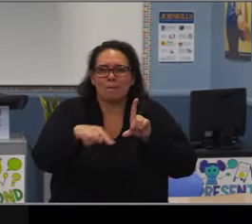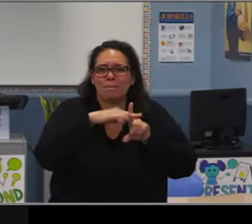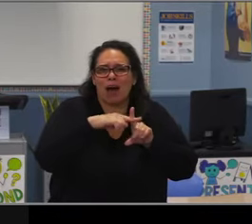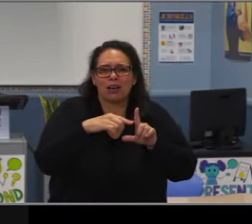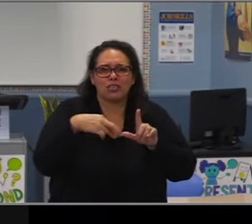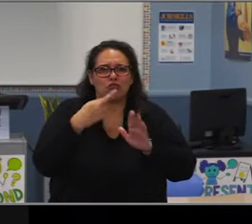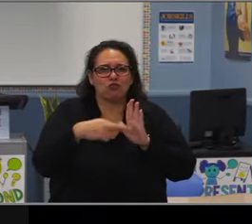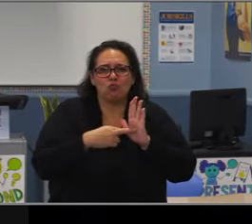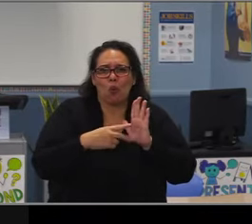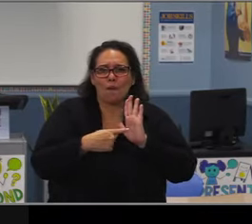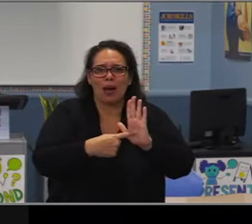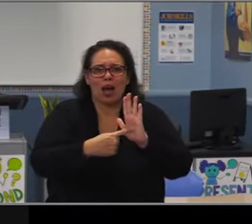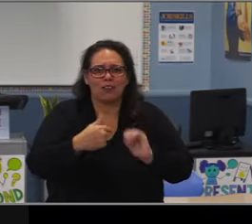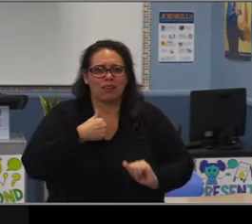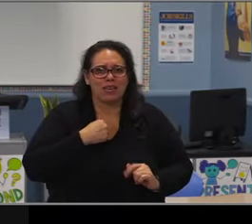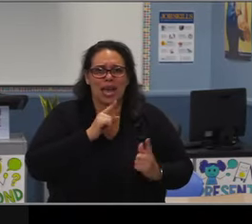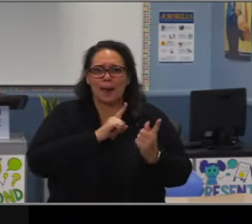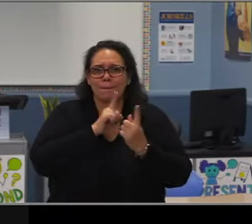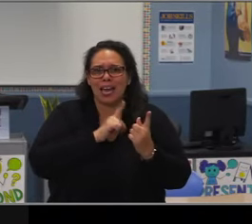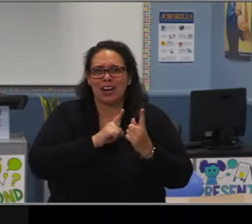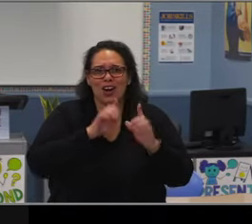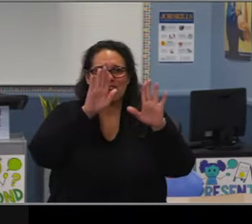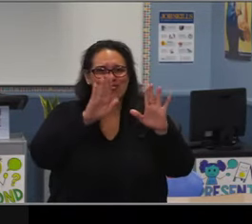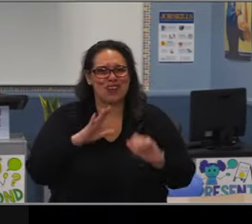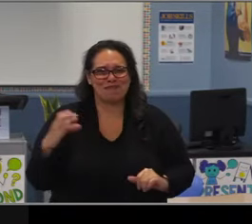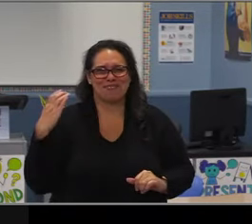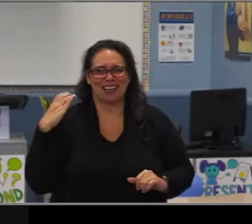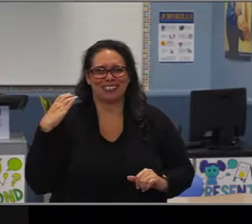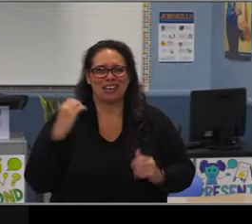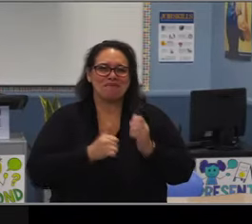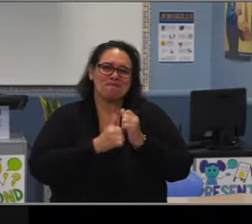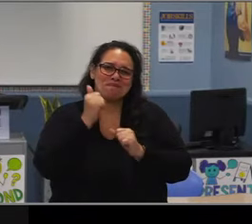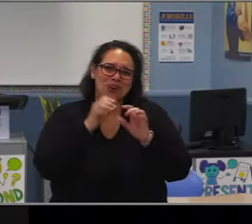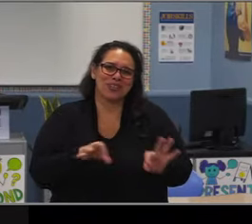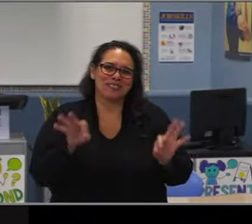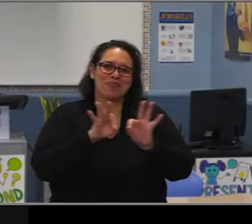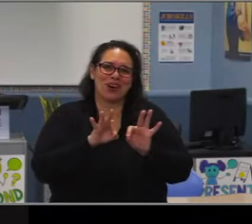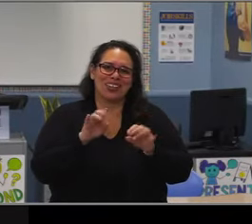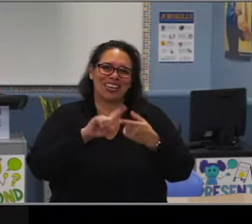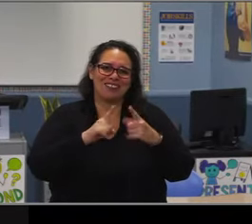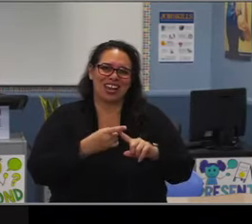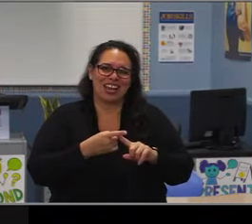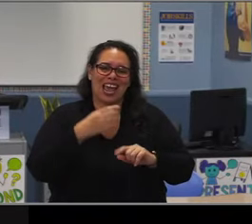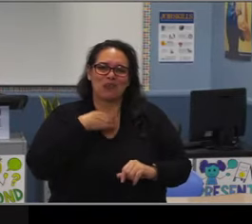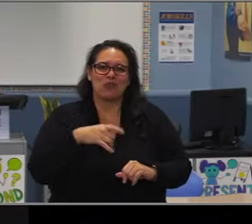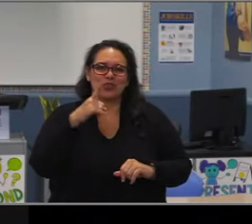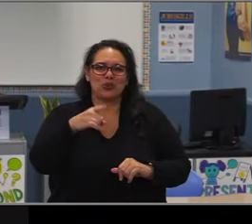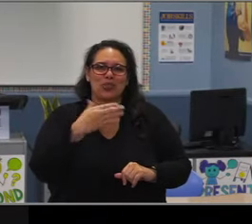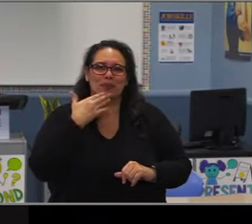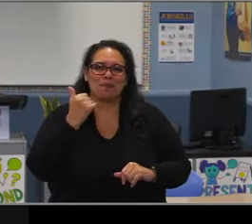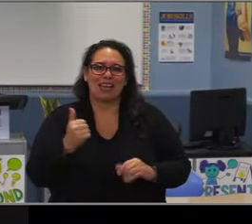getting to know you working with you. And I always appreciate your kindness towards me.